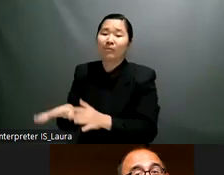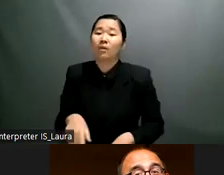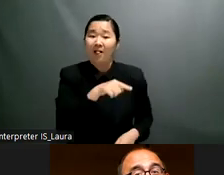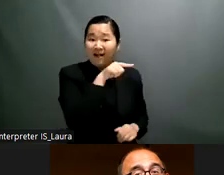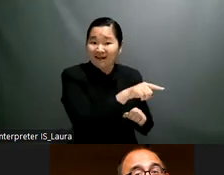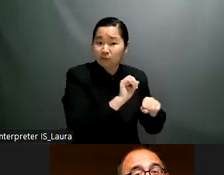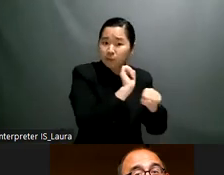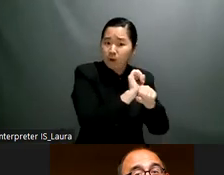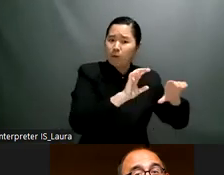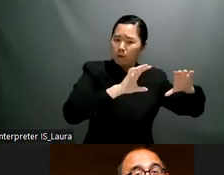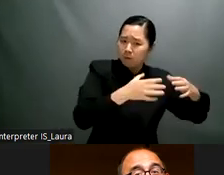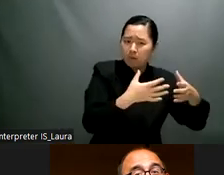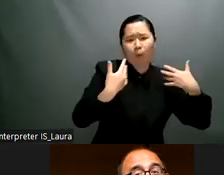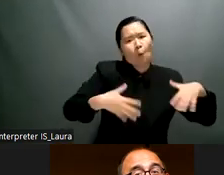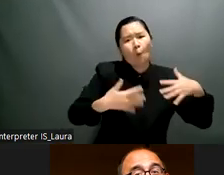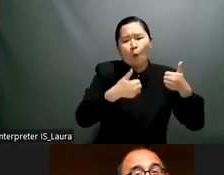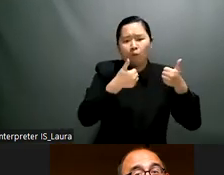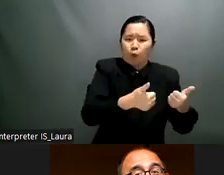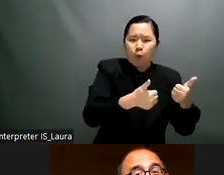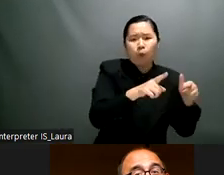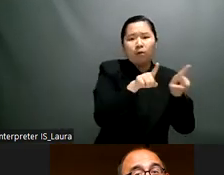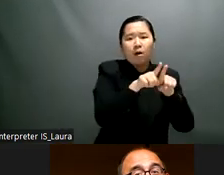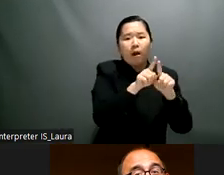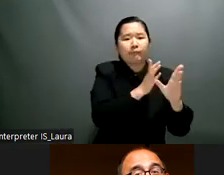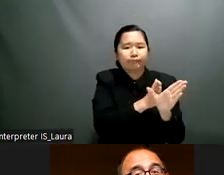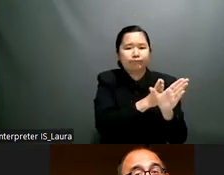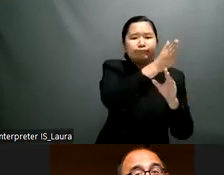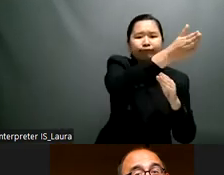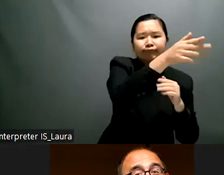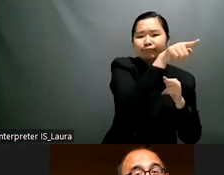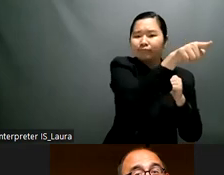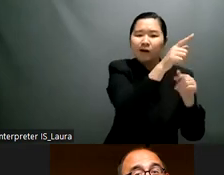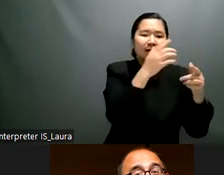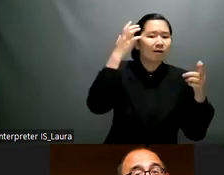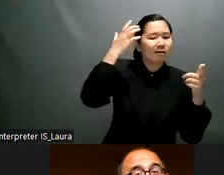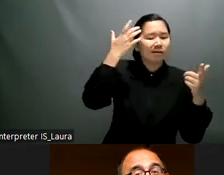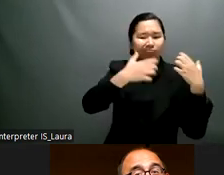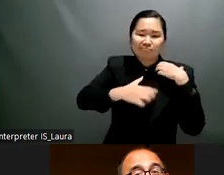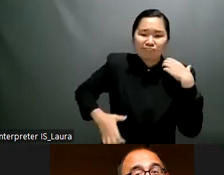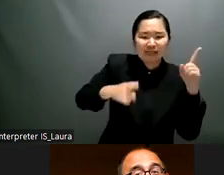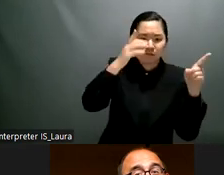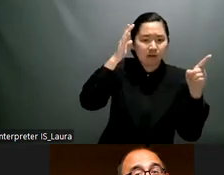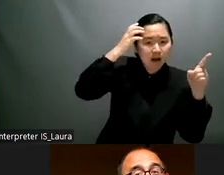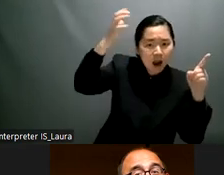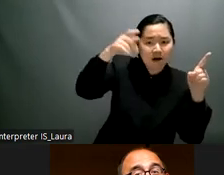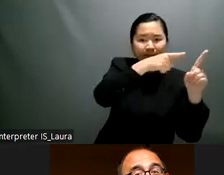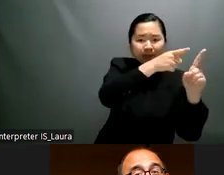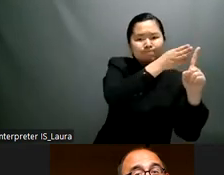you know seriously carry out this a lot of these huge duties but this is a very good initiative for